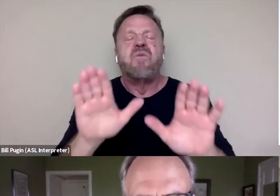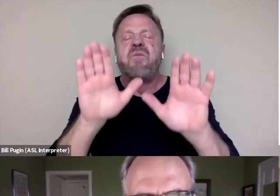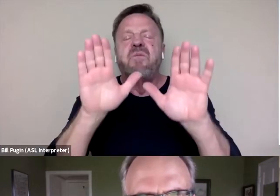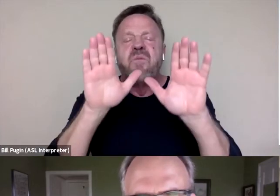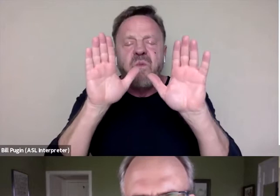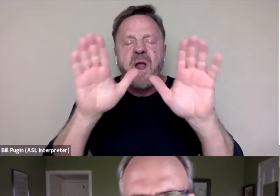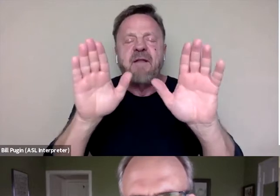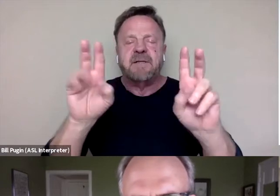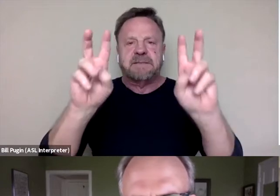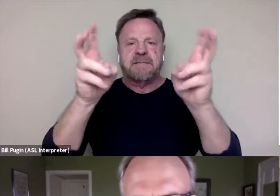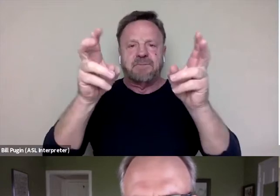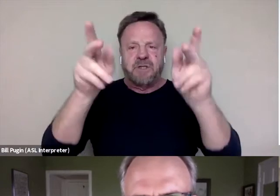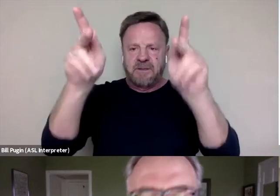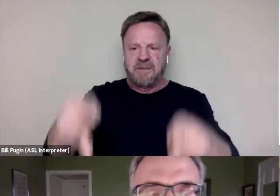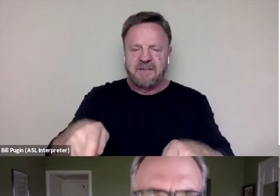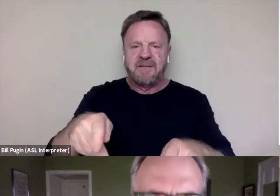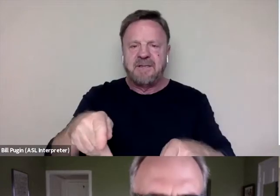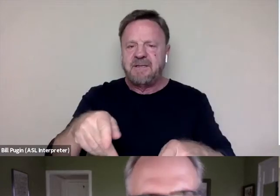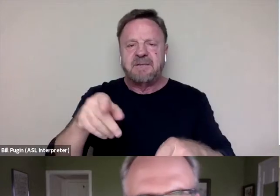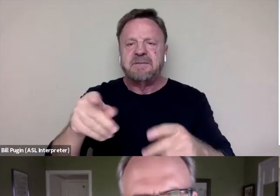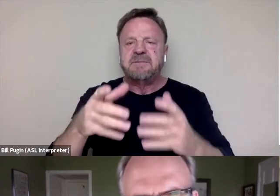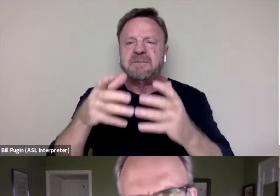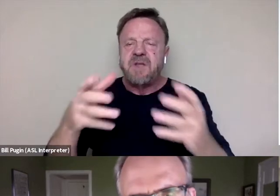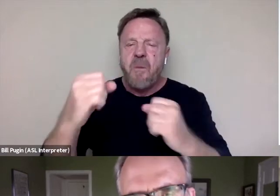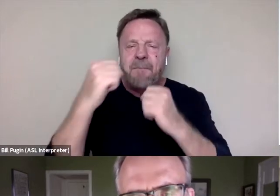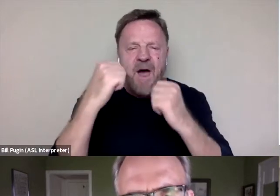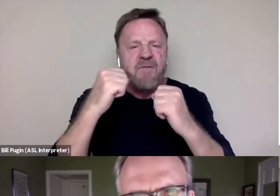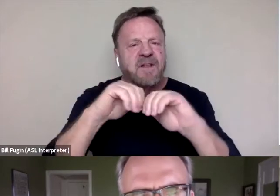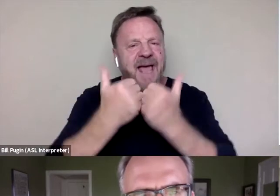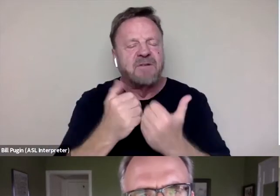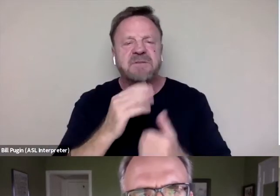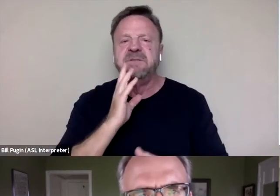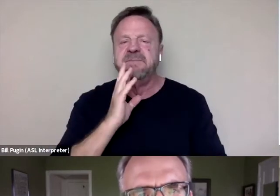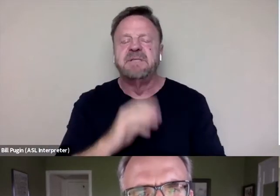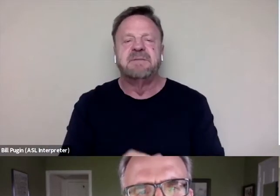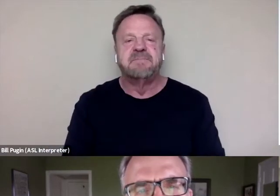She is so powerful in the way she speaks. Yes, she definitely is, yep.